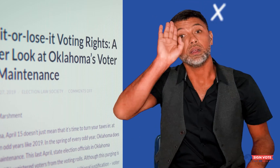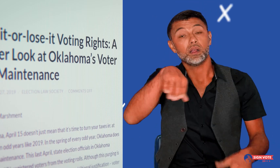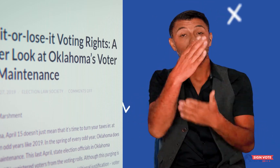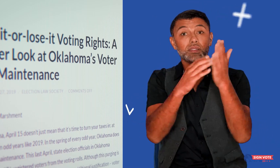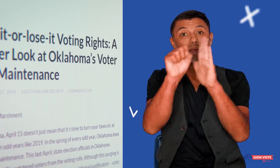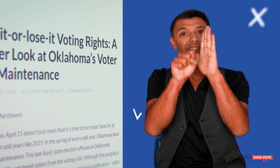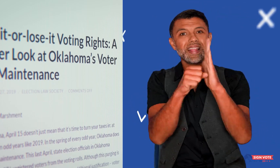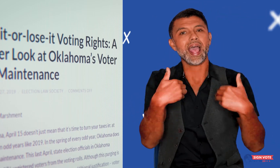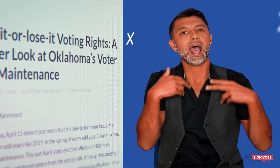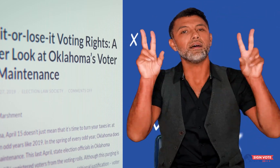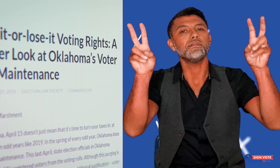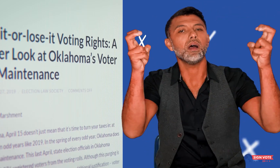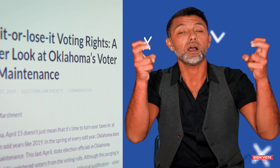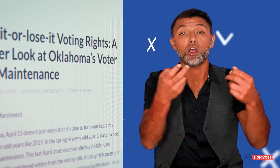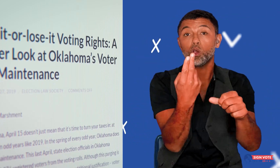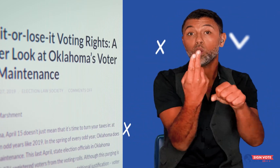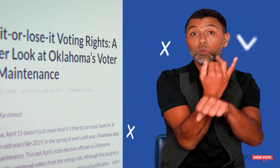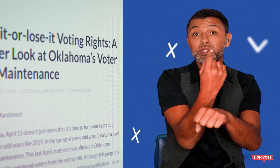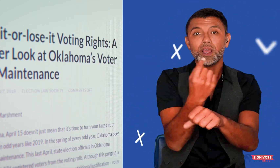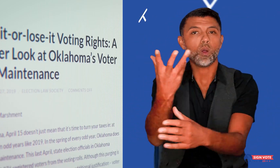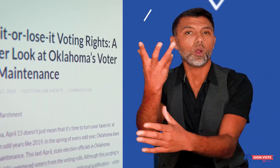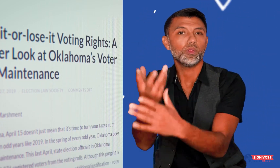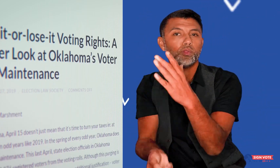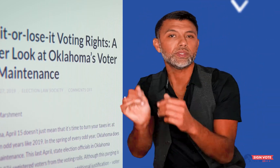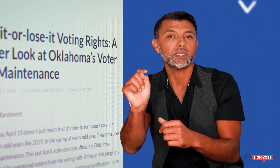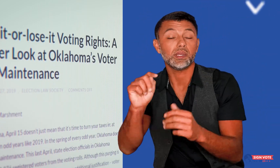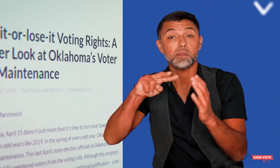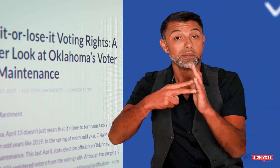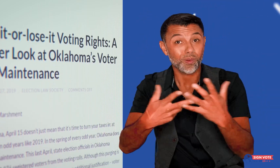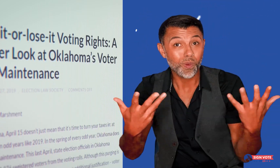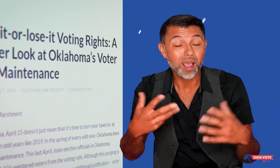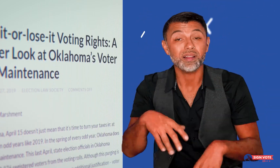Some states have "Use it or lose it" policies